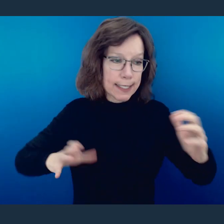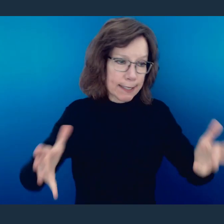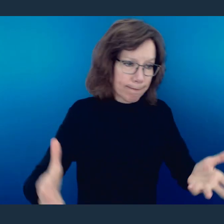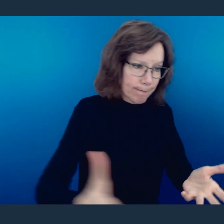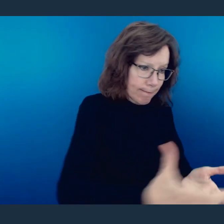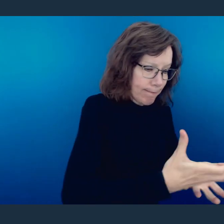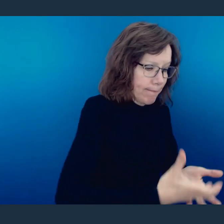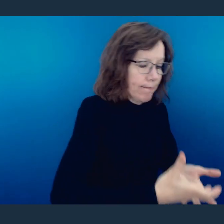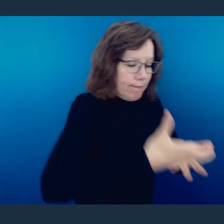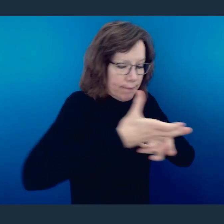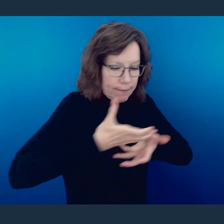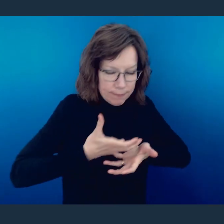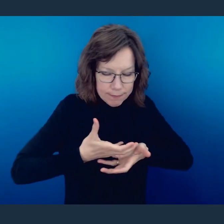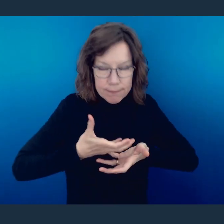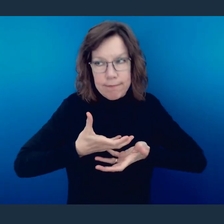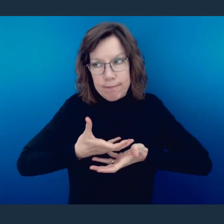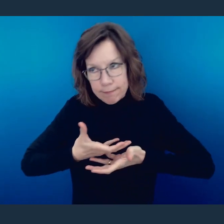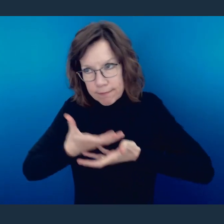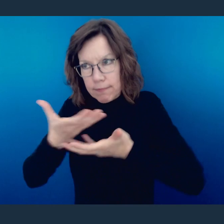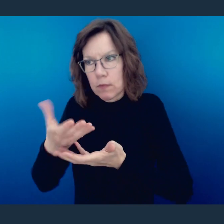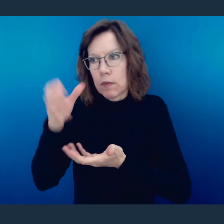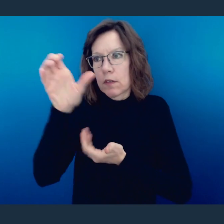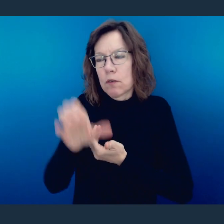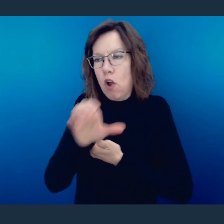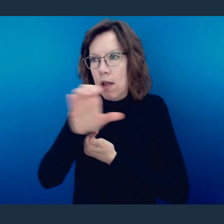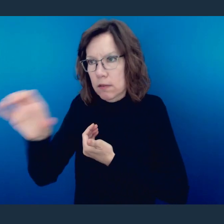we might be built up and reconnected with our Father.